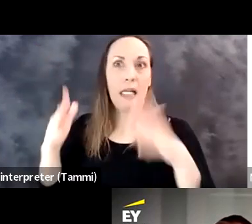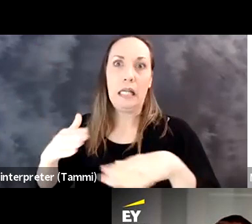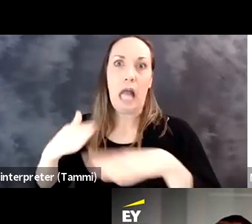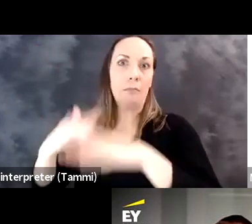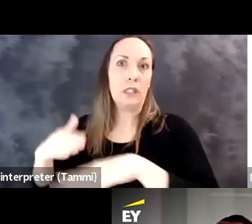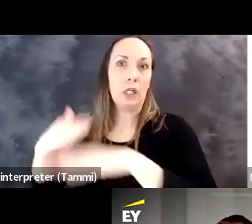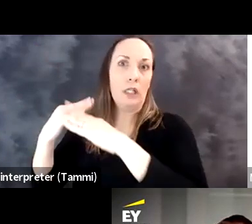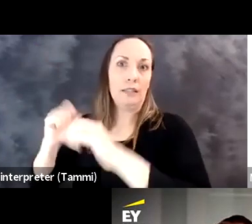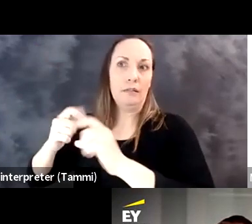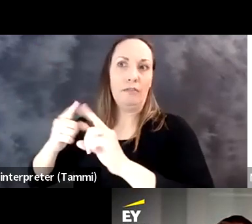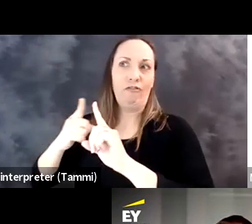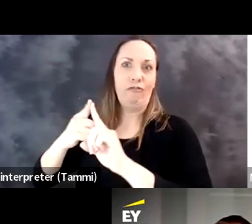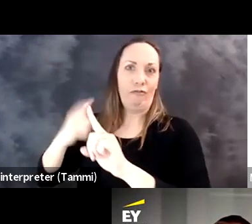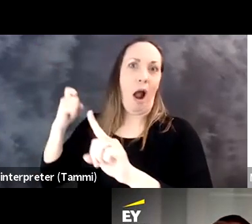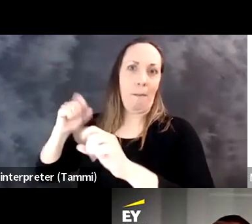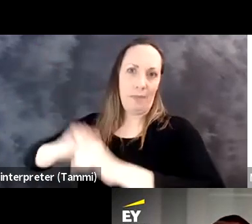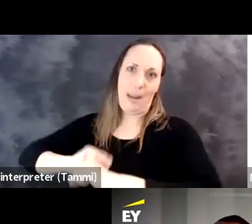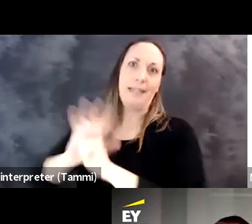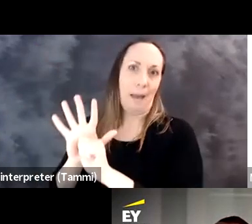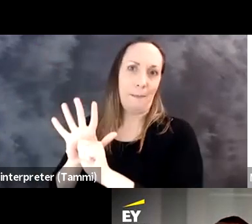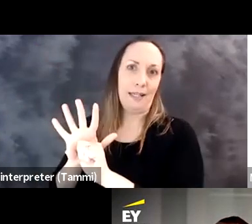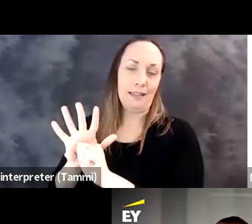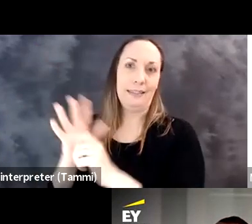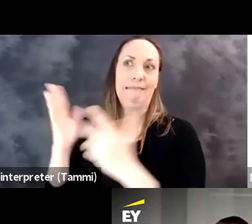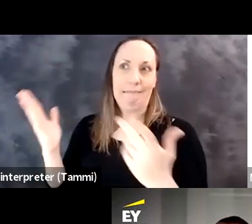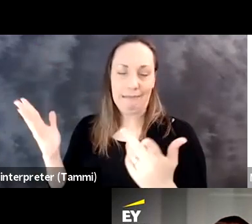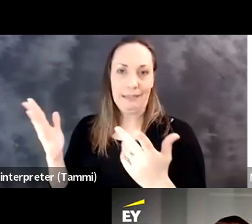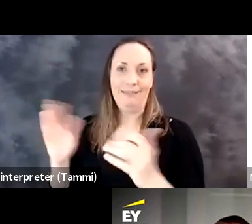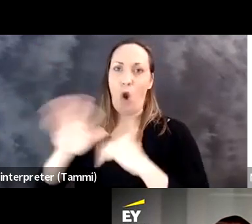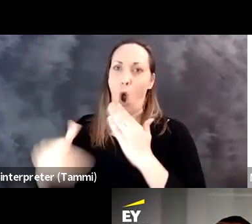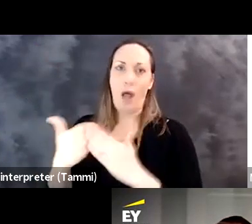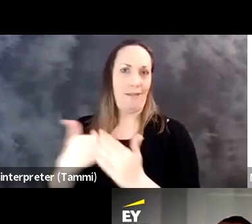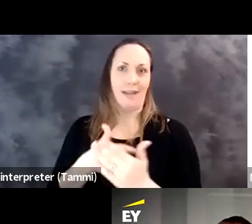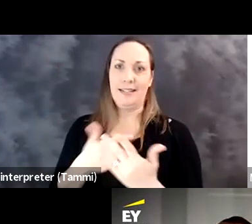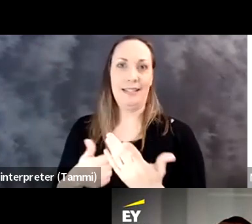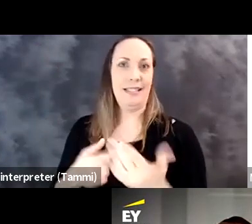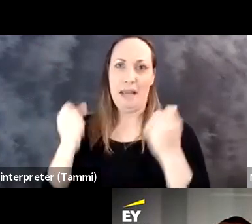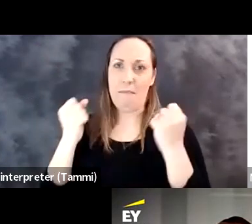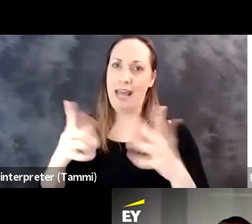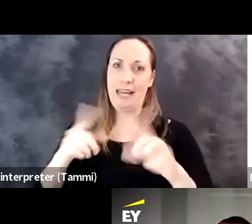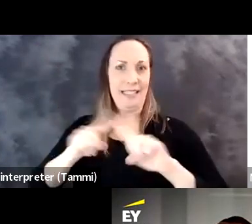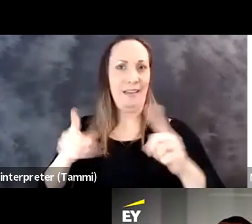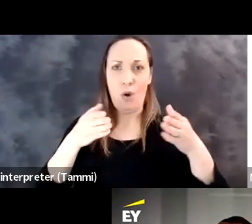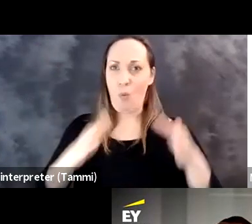systems and, you know, as most companies, there were many obstacles that the pandemic brought forward for